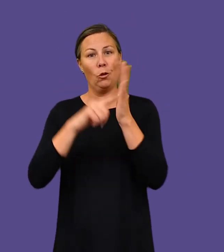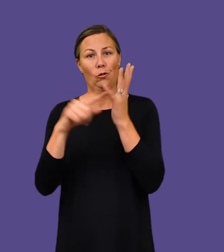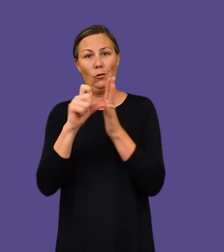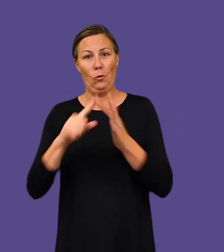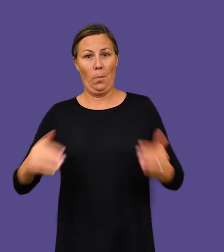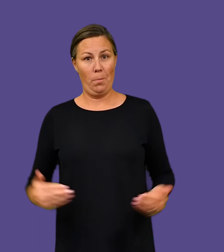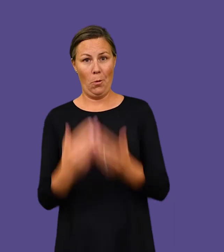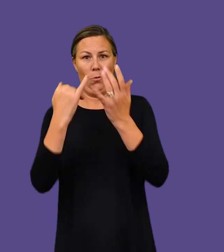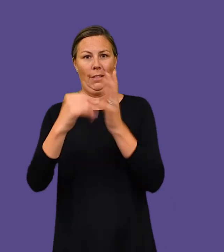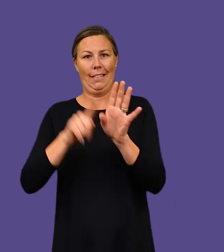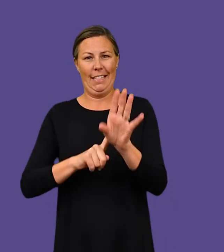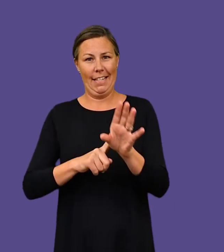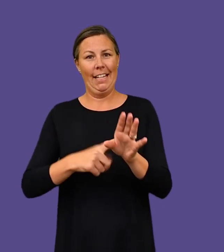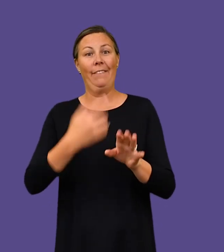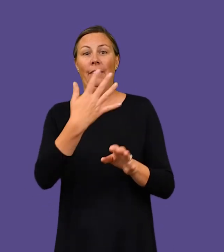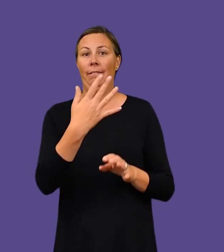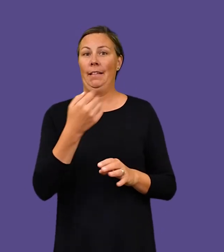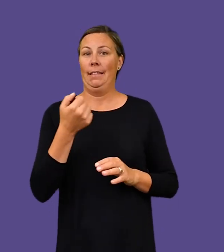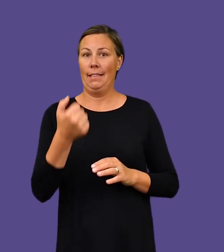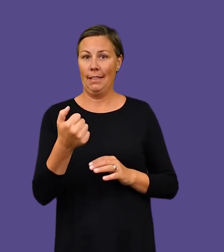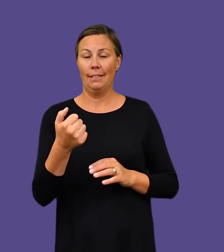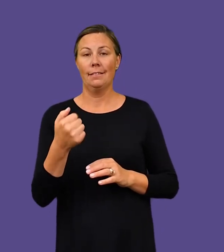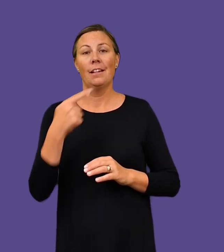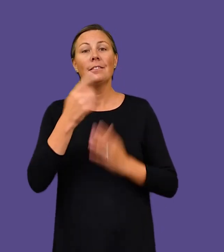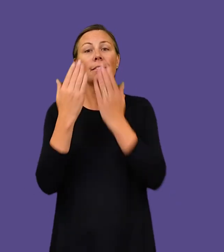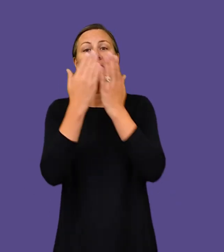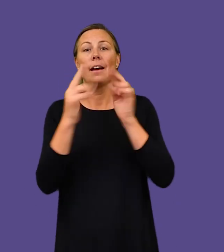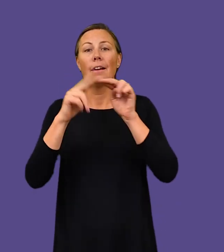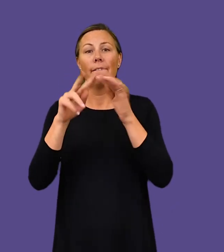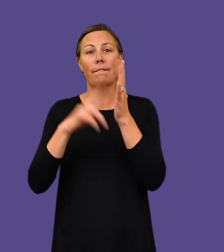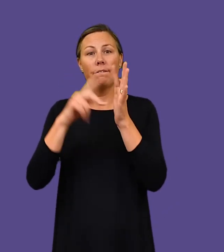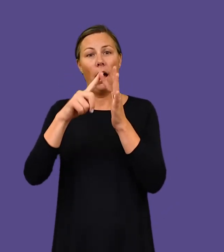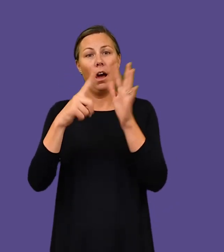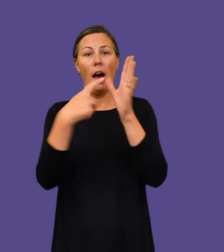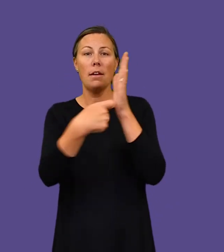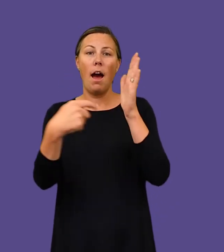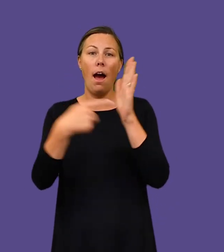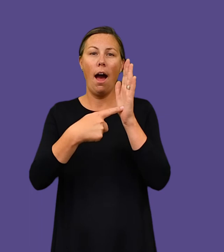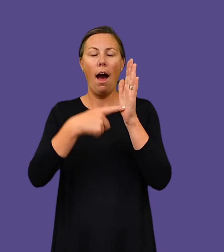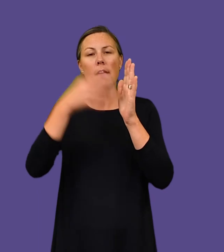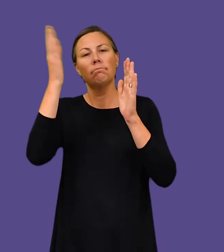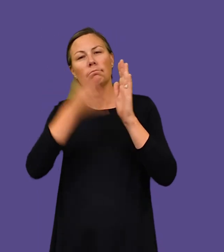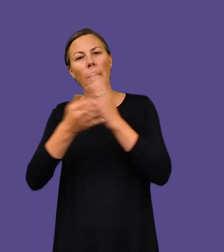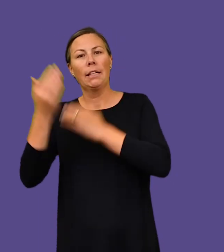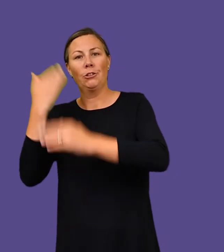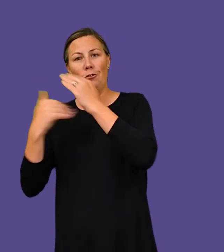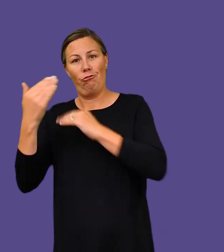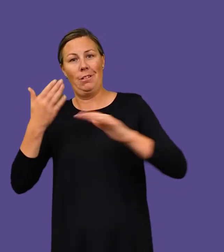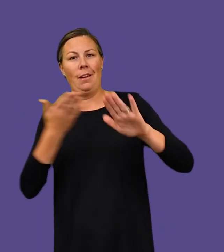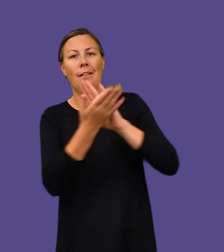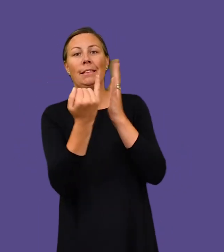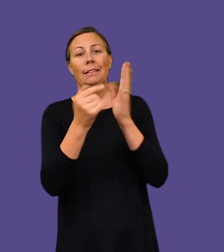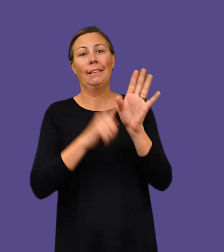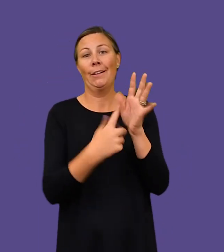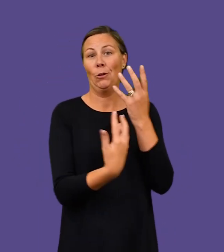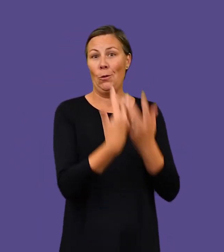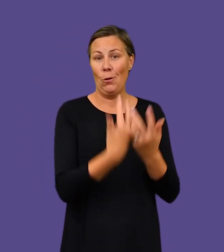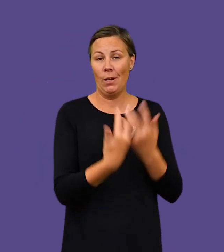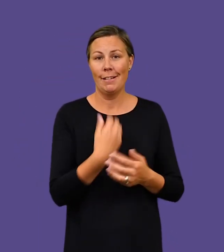Born in Sydney in 1956, Rae studied Fine Art (History) at Sydney University.